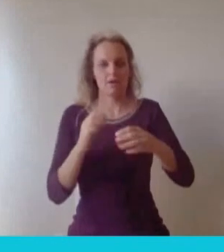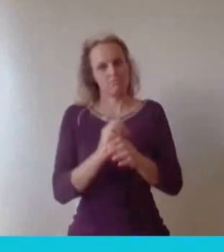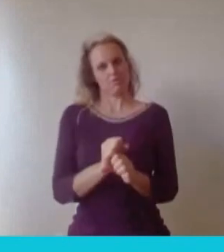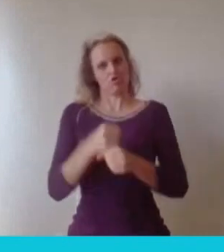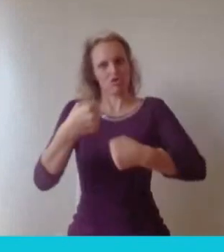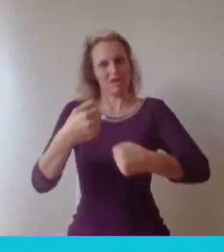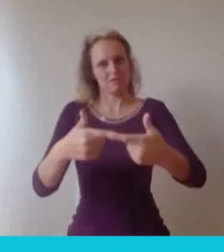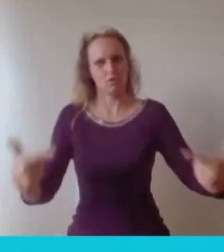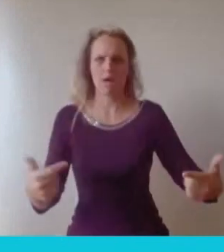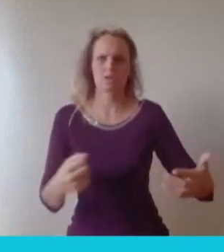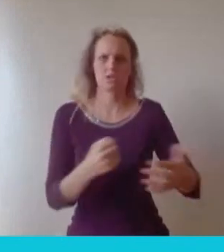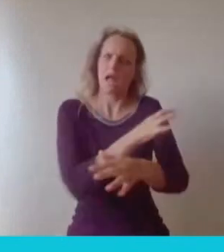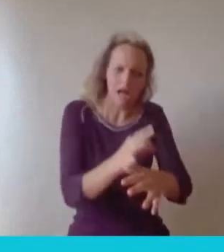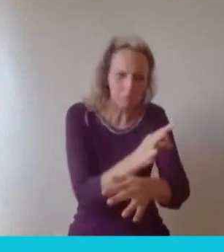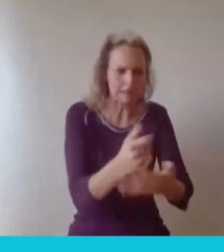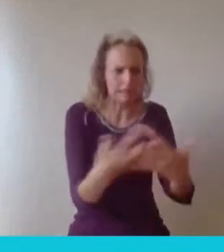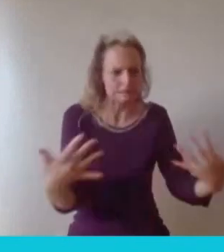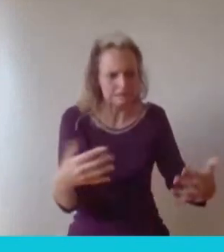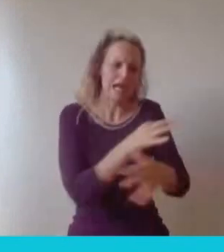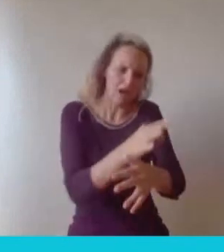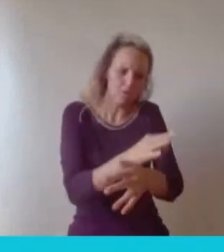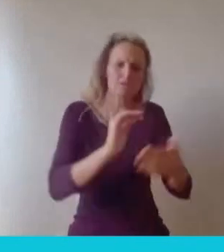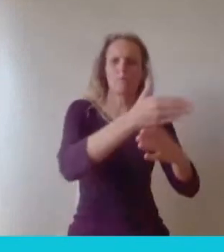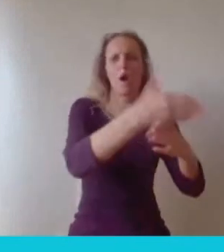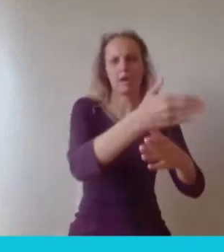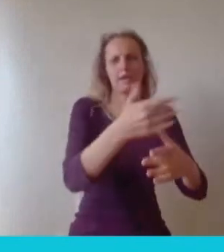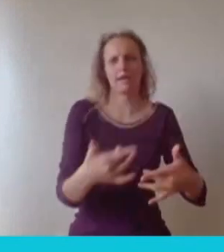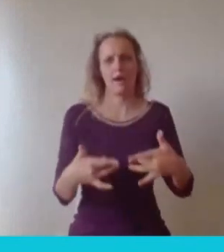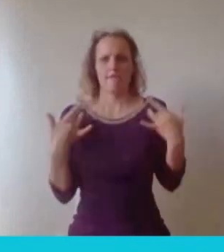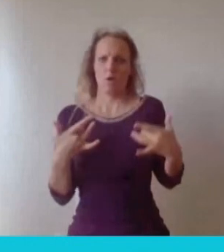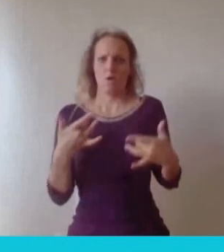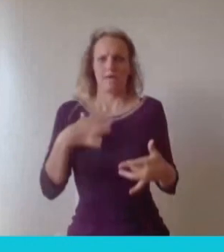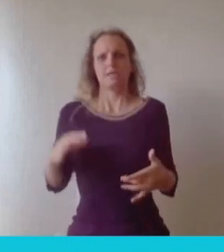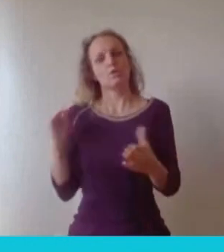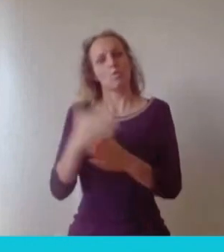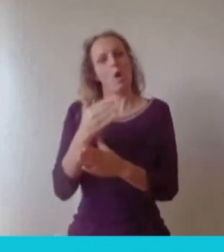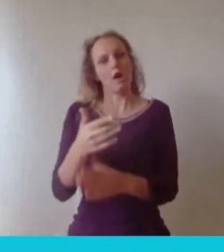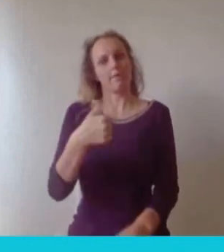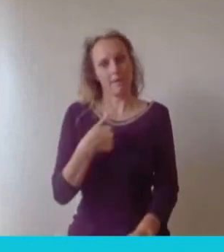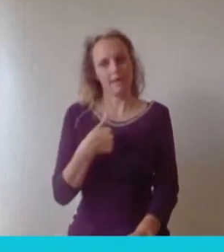where it blends a bit, but it works for me and the other one purely practical is I do drumming. So I've always played